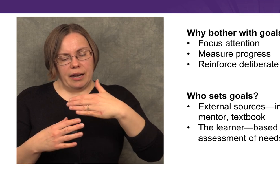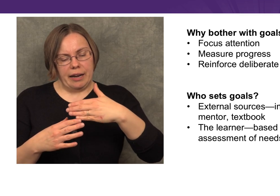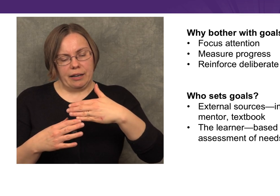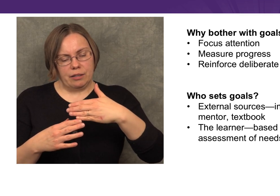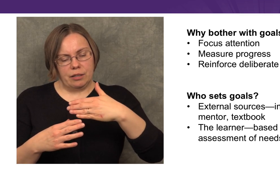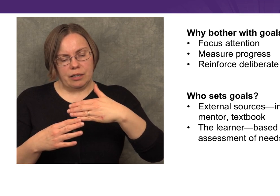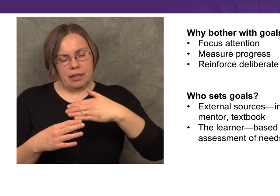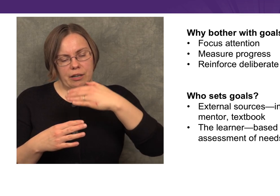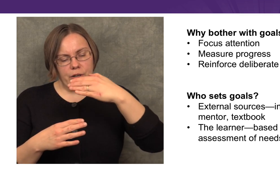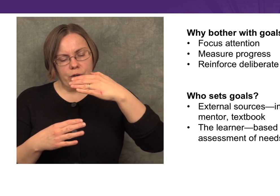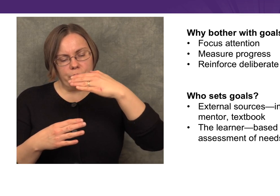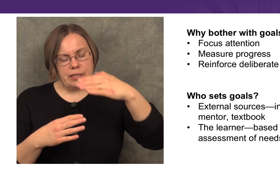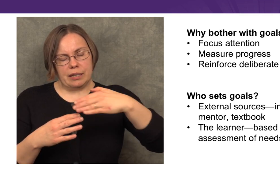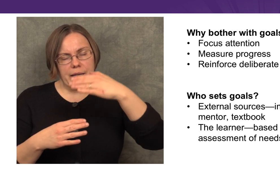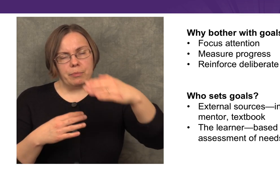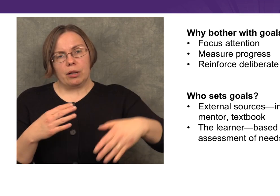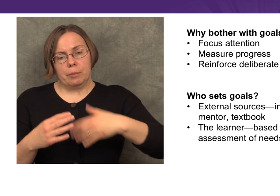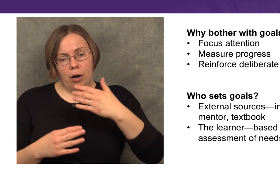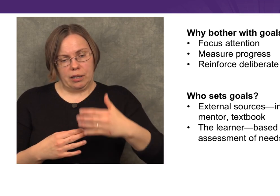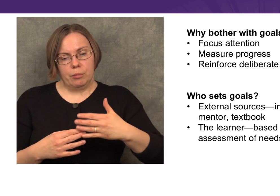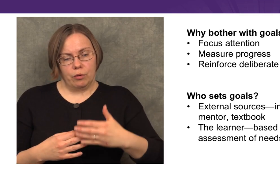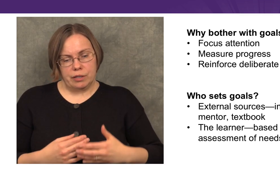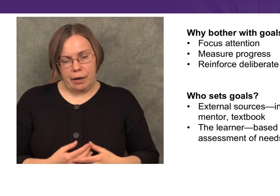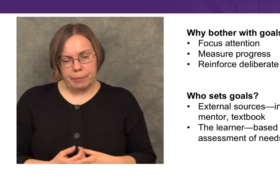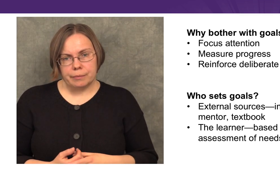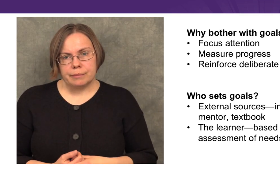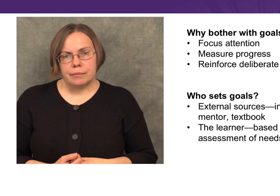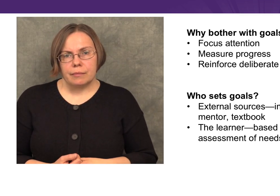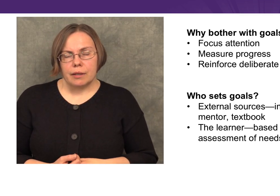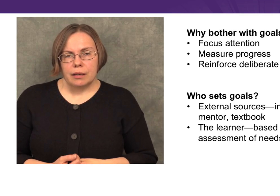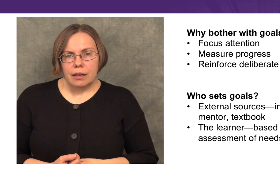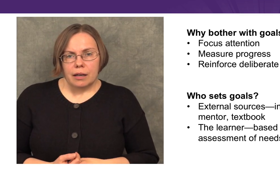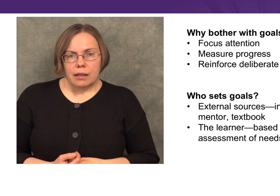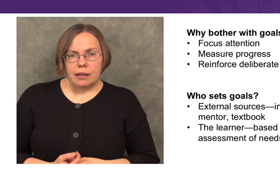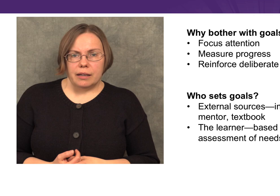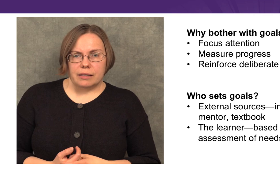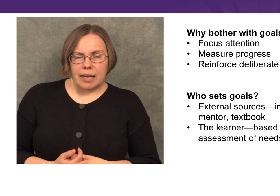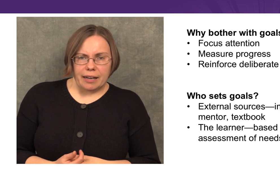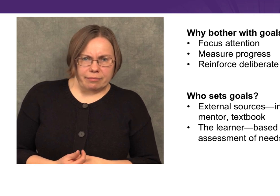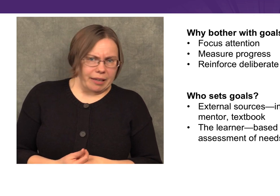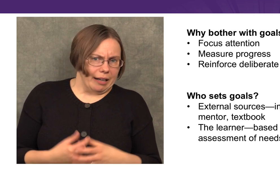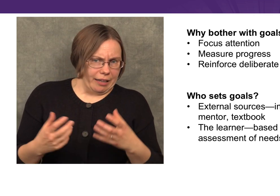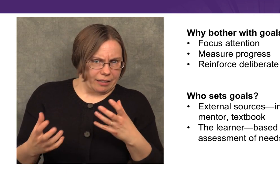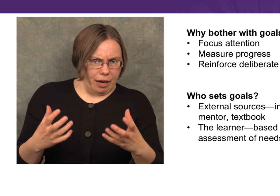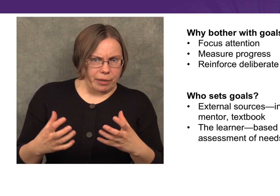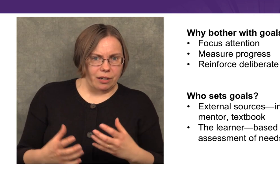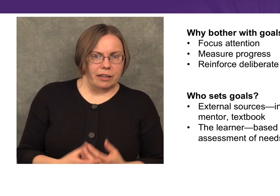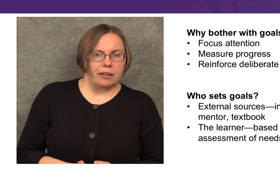and increasingly build upon them over time. The second thing that I’d like to comment on here